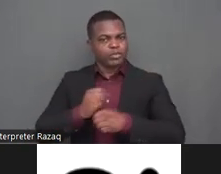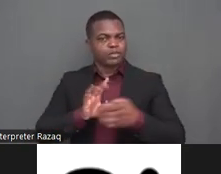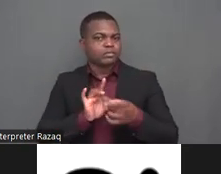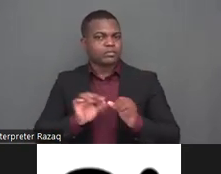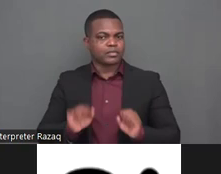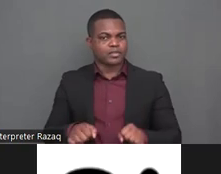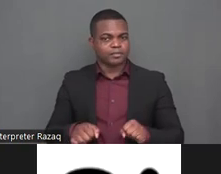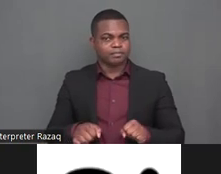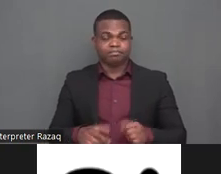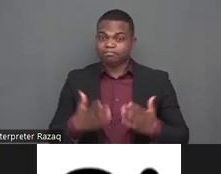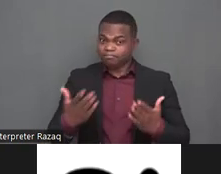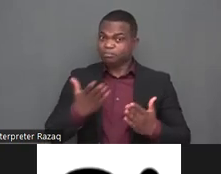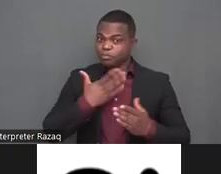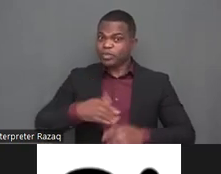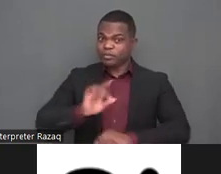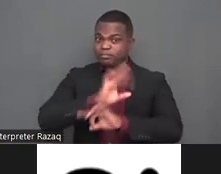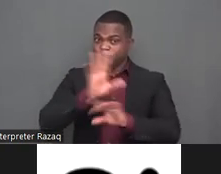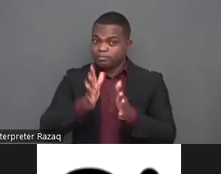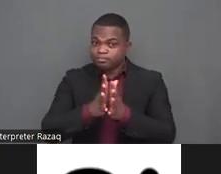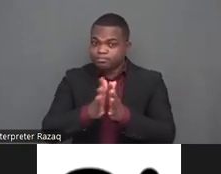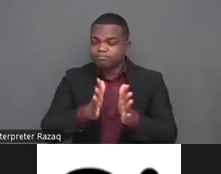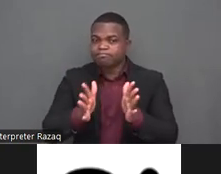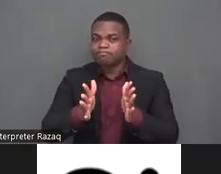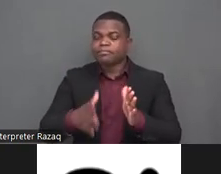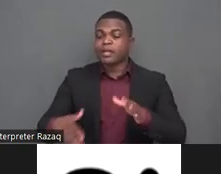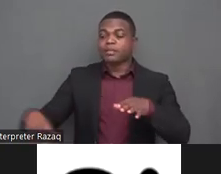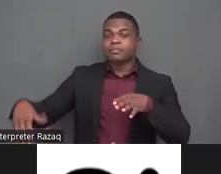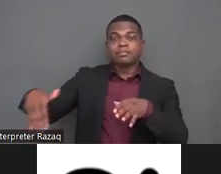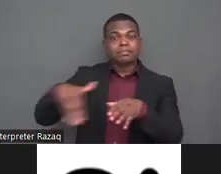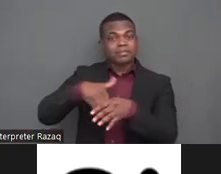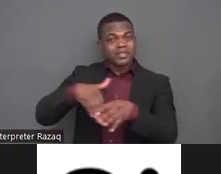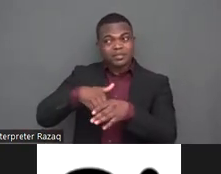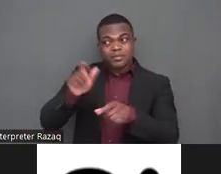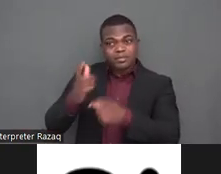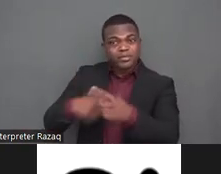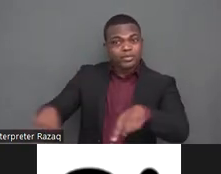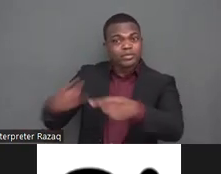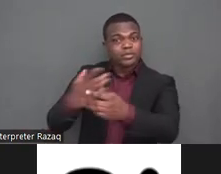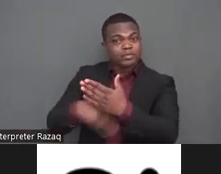in concrete terms this could mean having persons with disabilities actively participating and